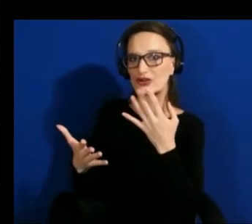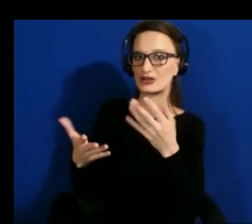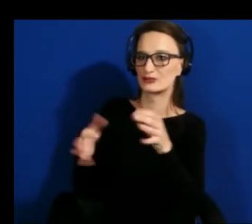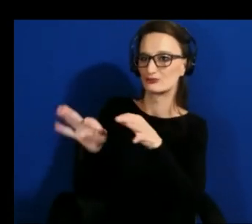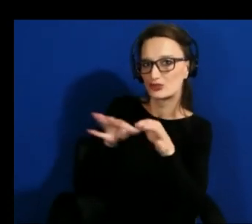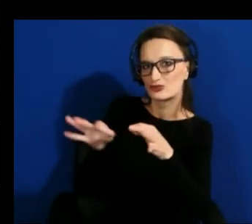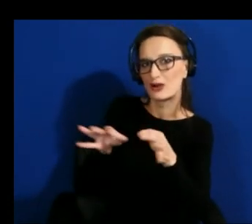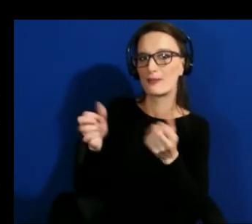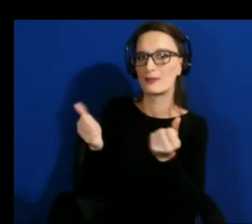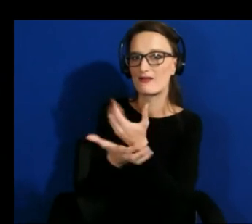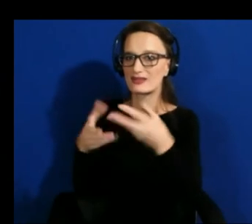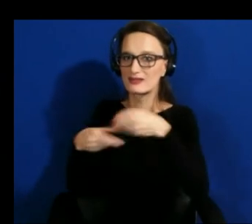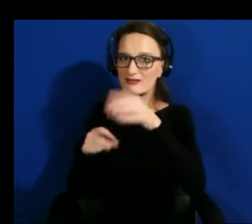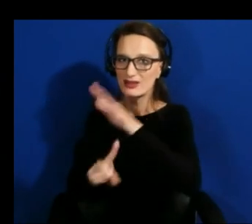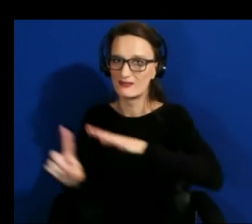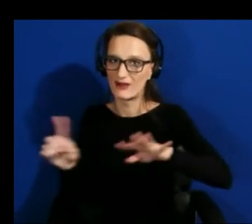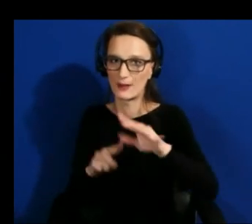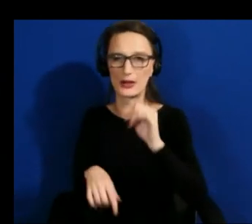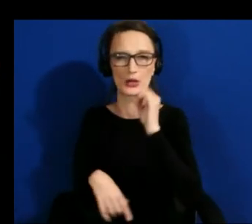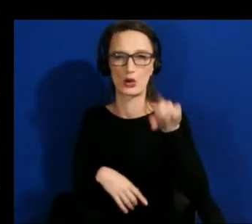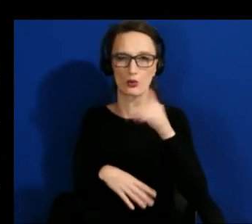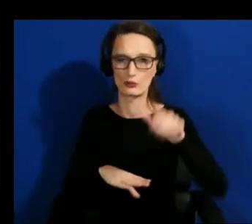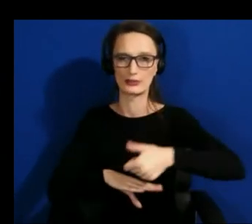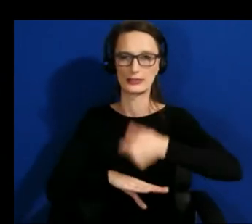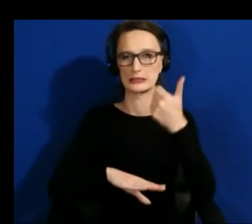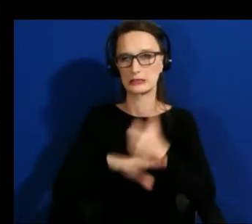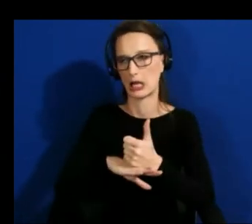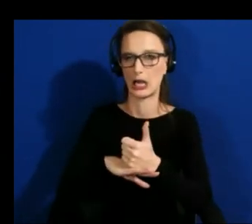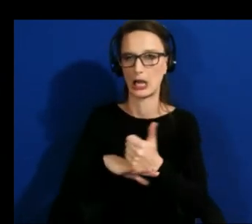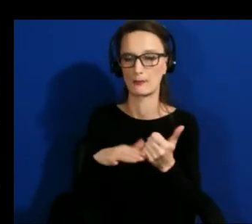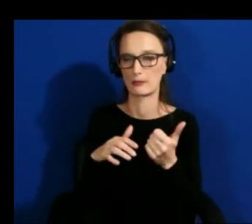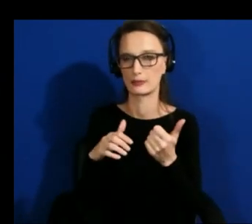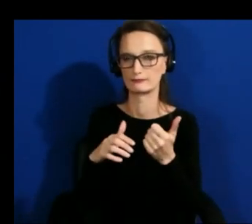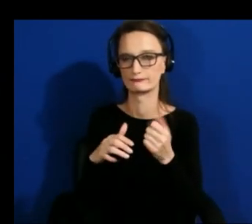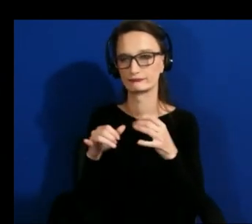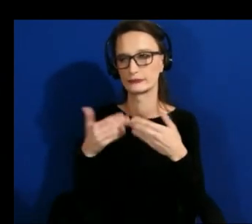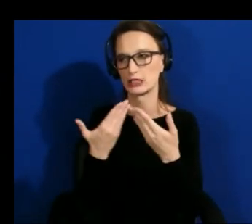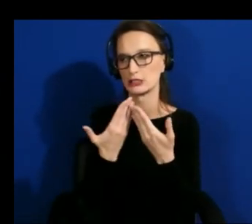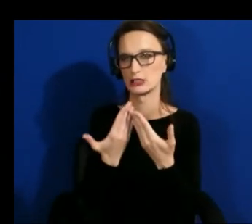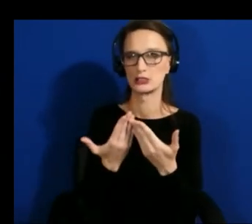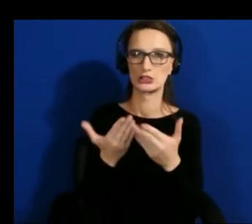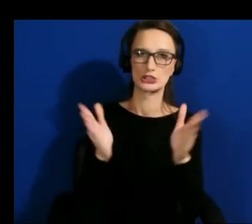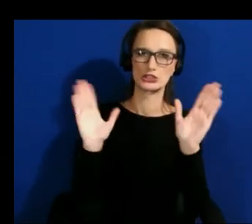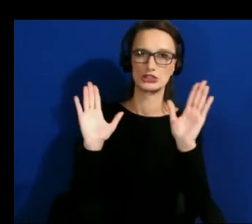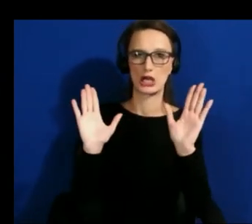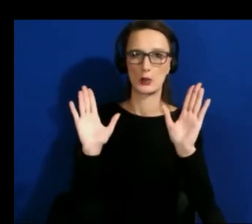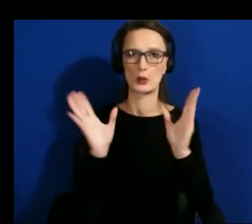of that um trying to solve all of that on the side of the developer who might have quite specialized